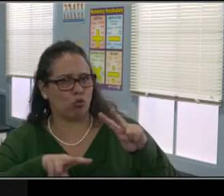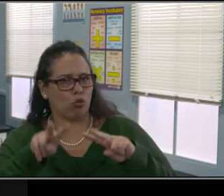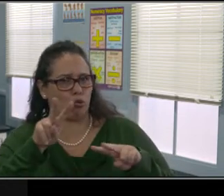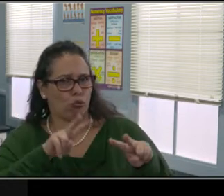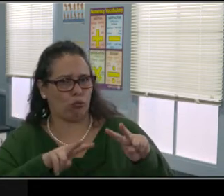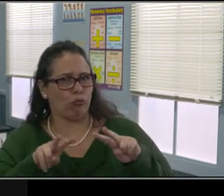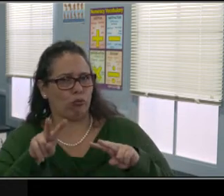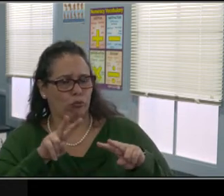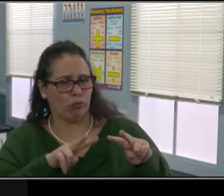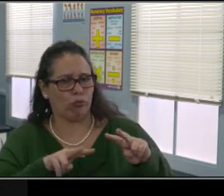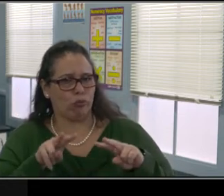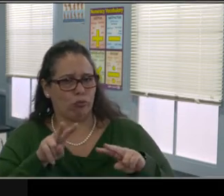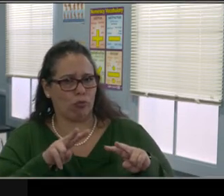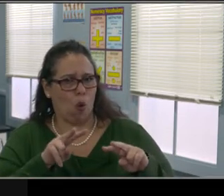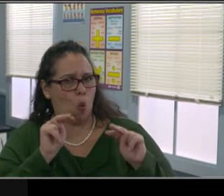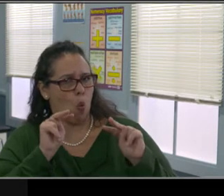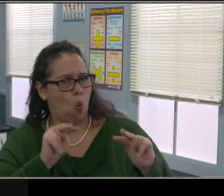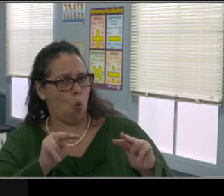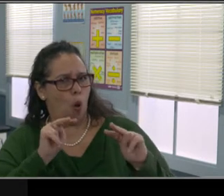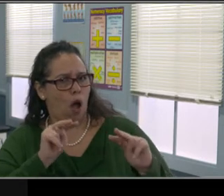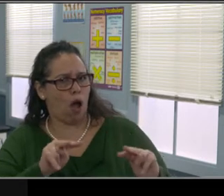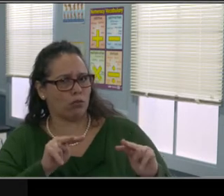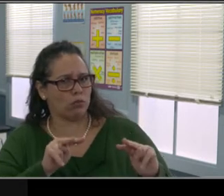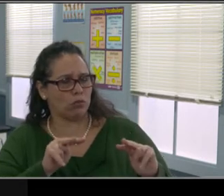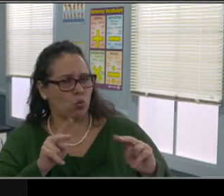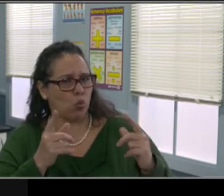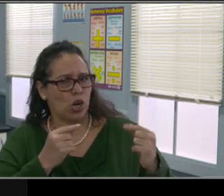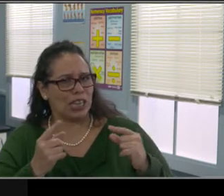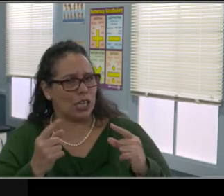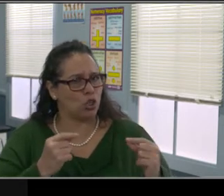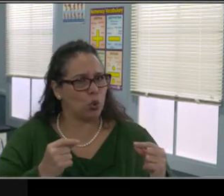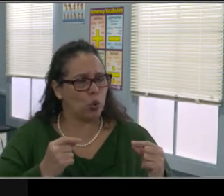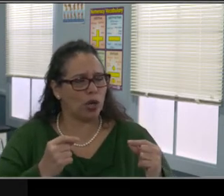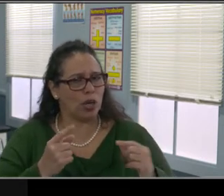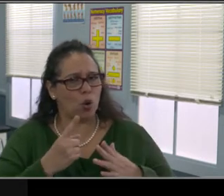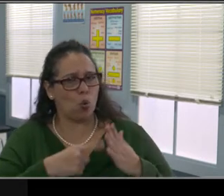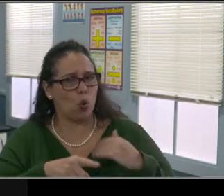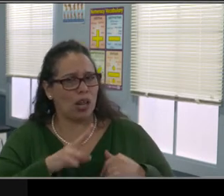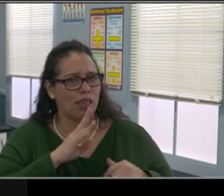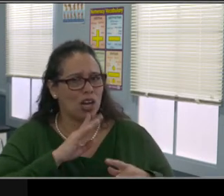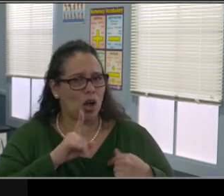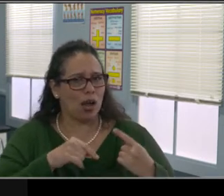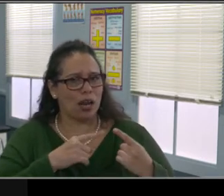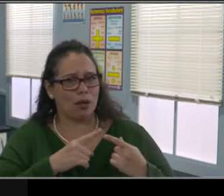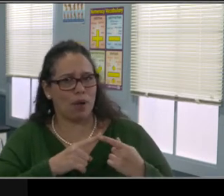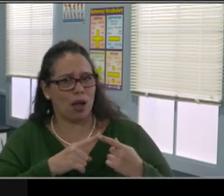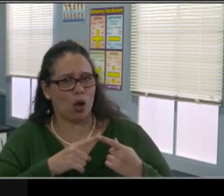Set up a socially distanced meeting somewhere. And don't give advice.